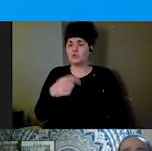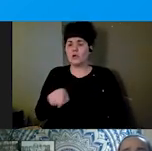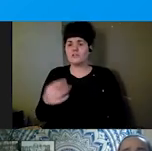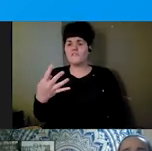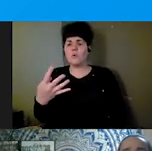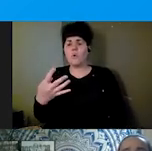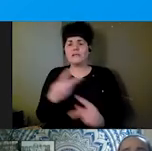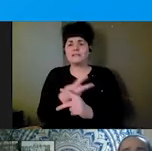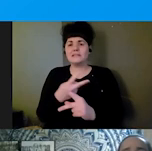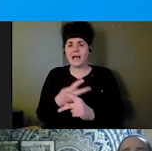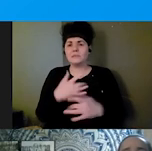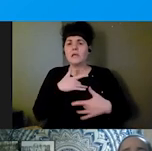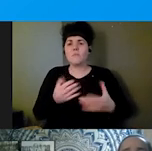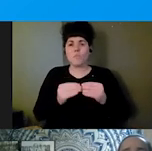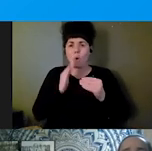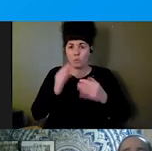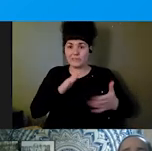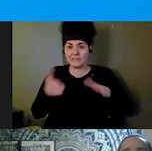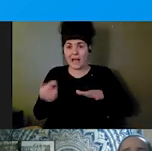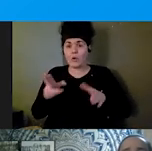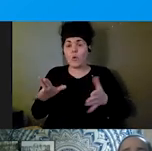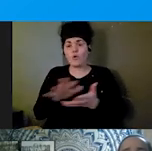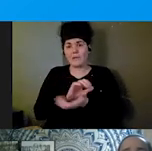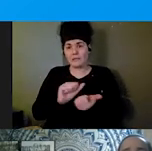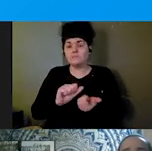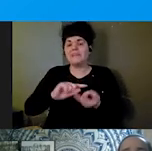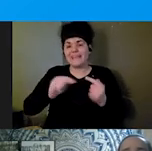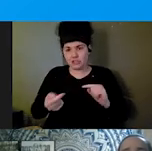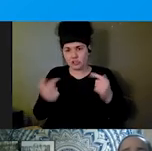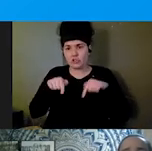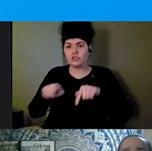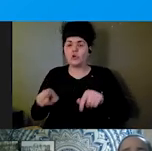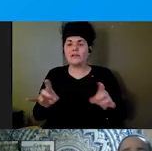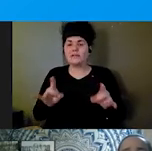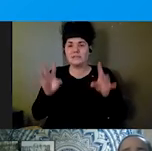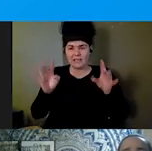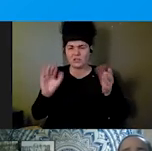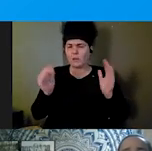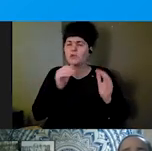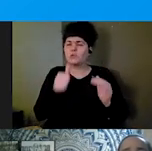than non-disabled people. This comes from the United Nations but was also based on data and